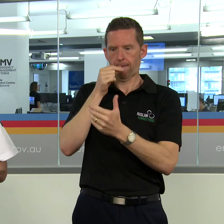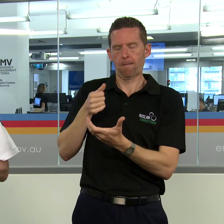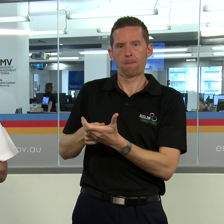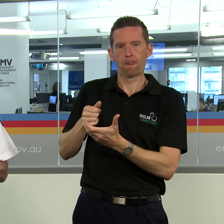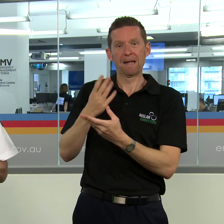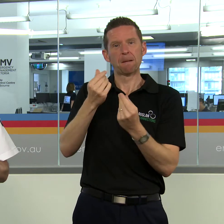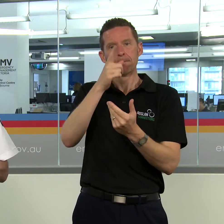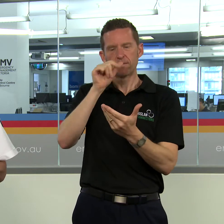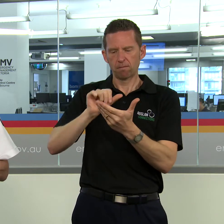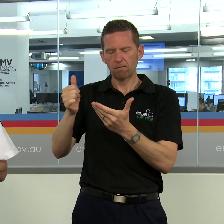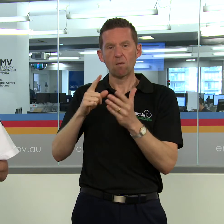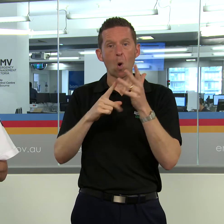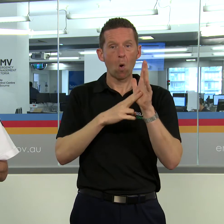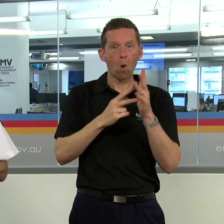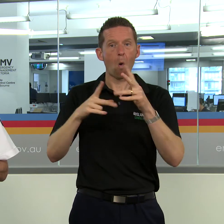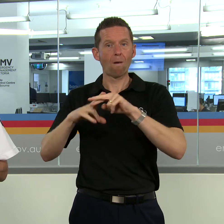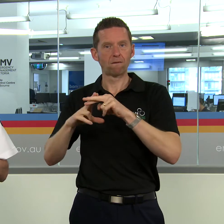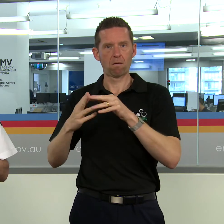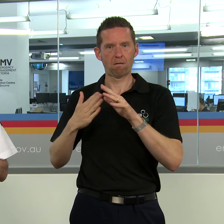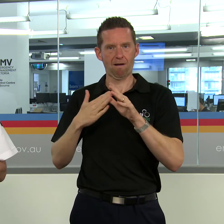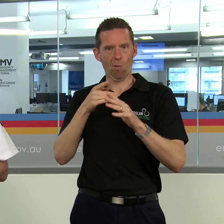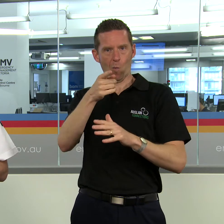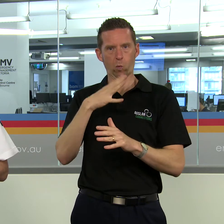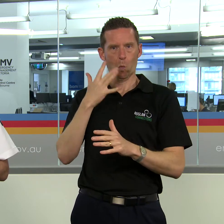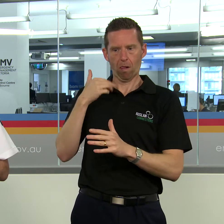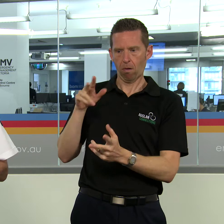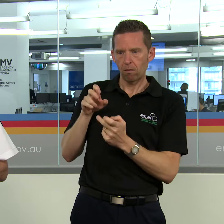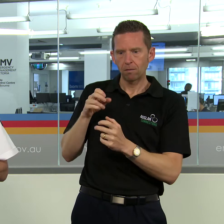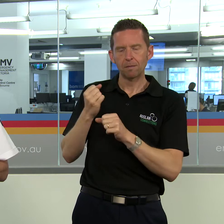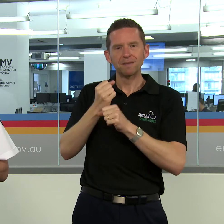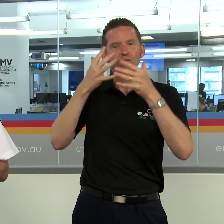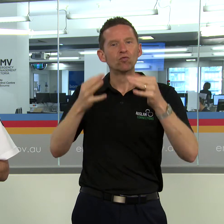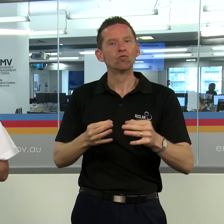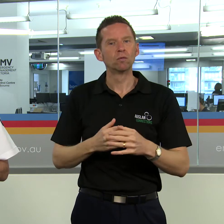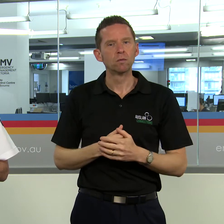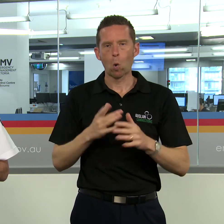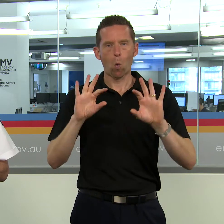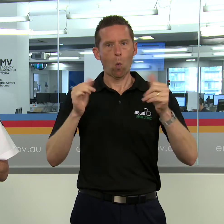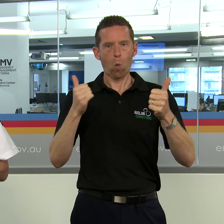off to help you make decisions and I think that’s important. It’s not good on the night before the storm.